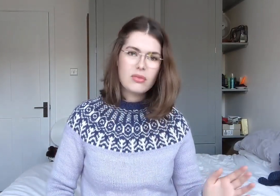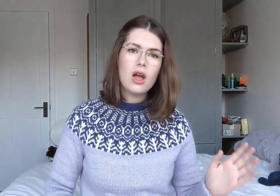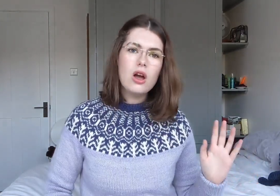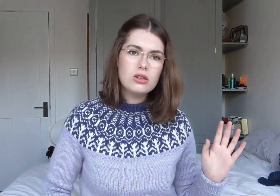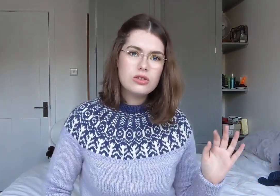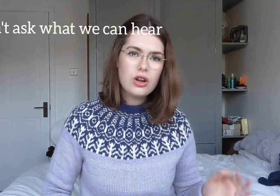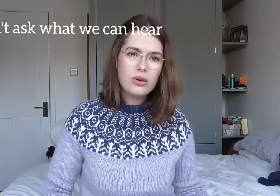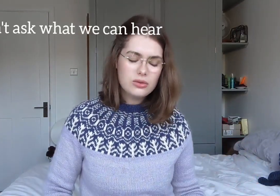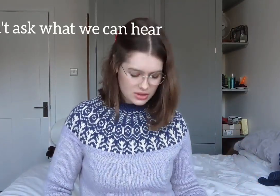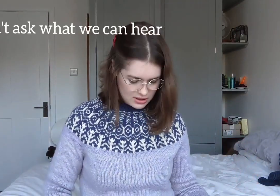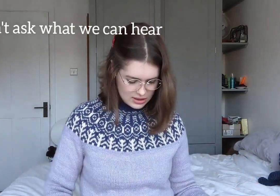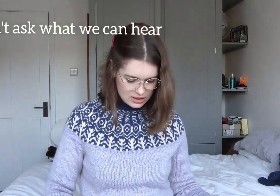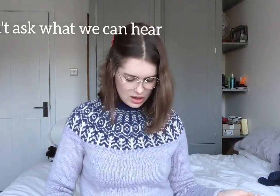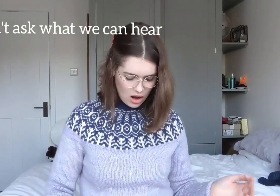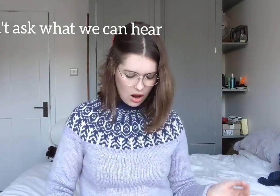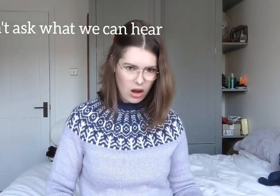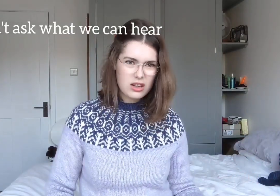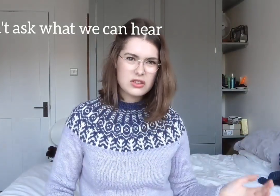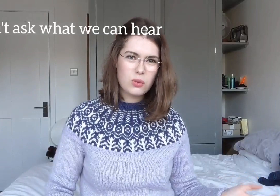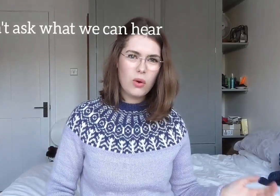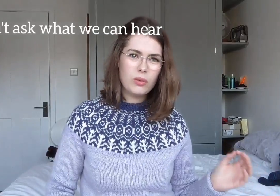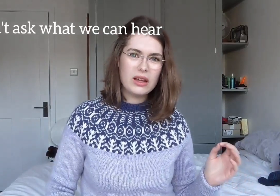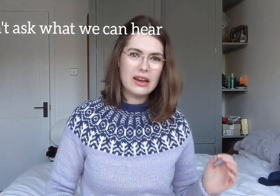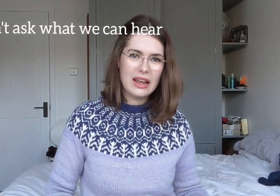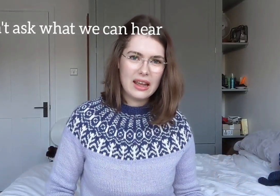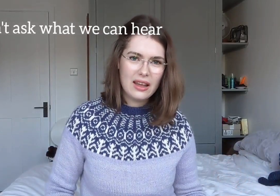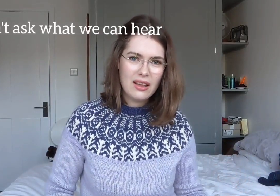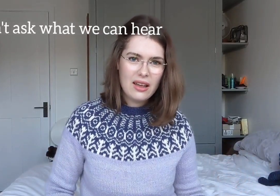Don't ask what we can hear.